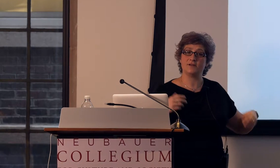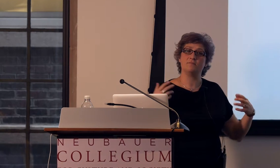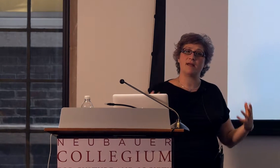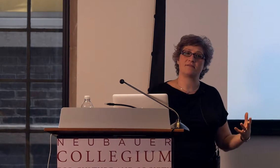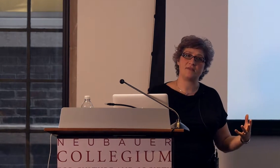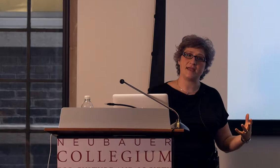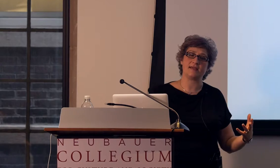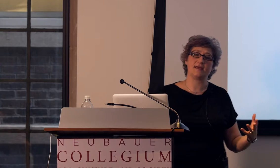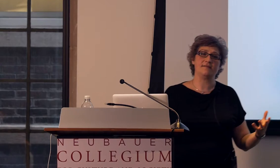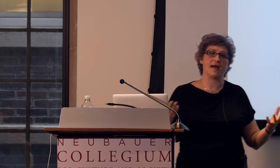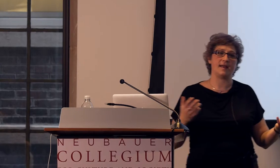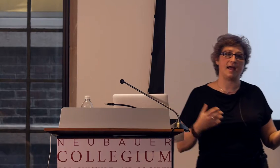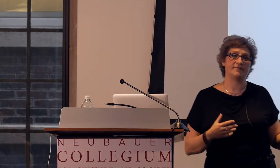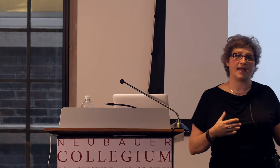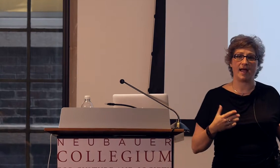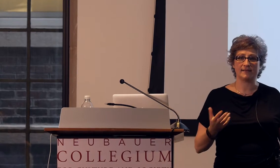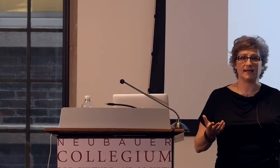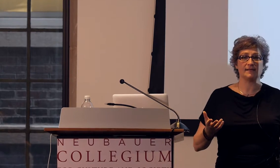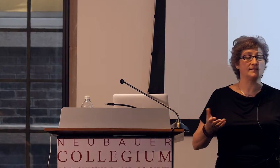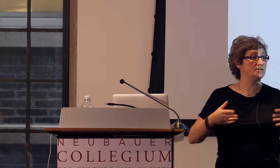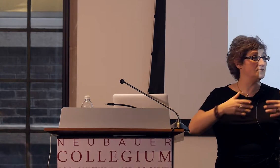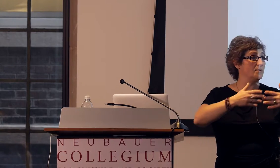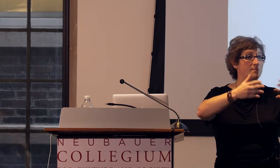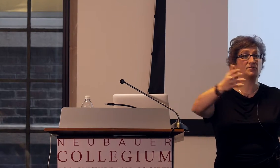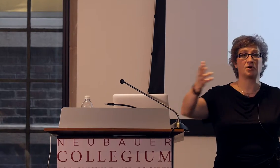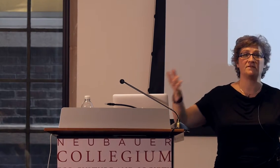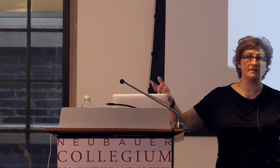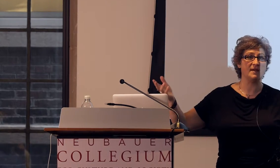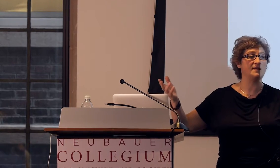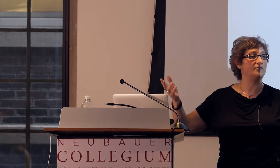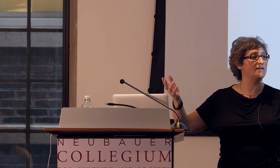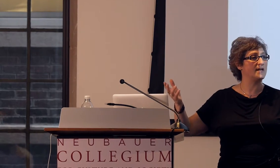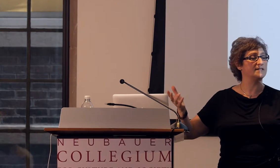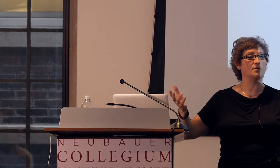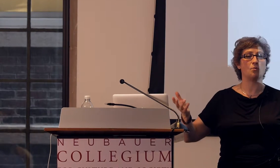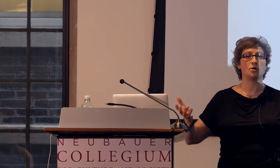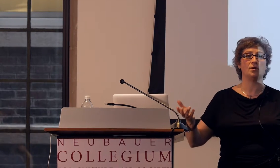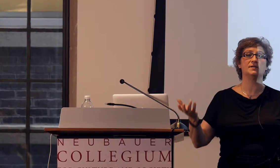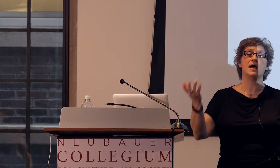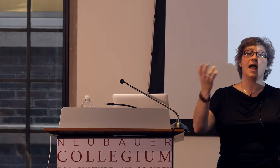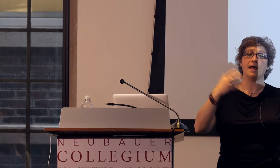And again, you might think that having access to observing meaningful events in the world